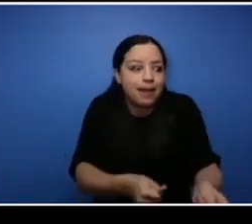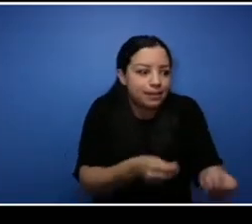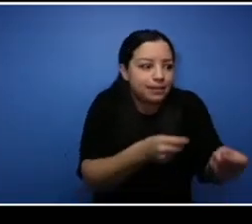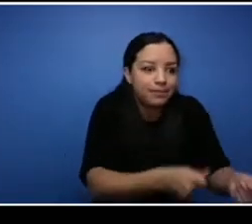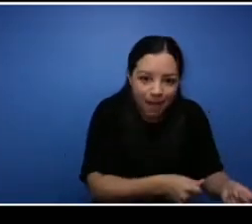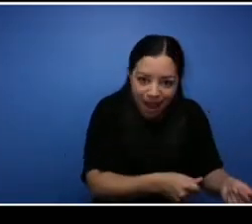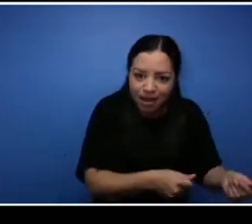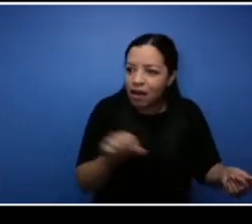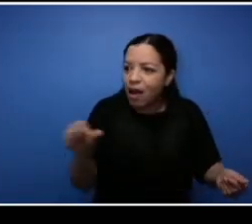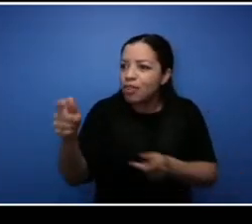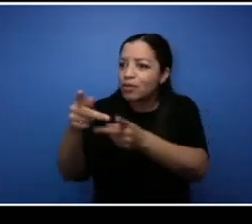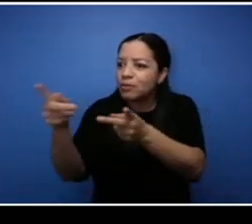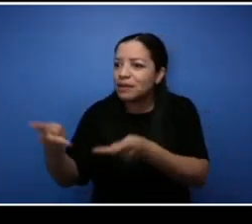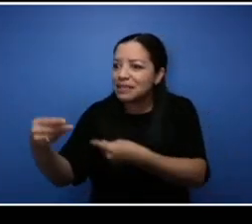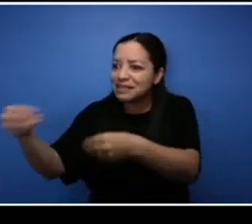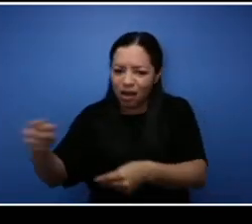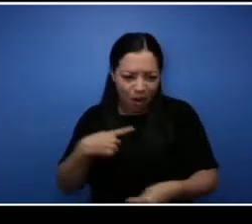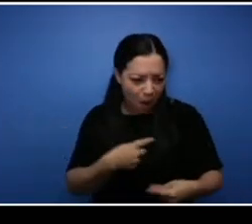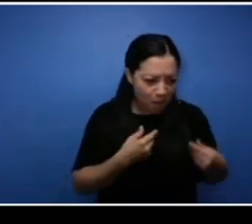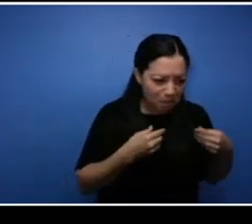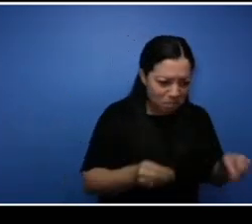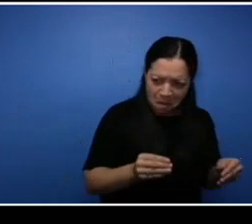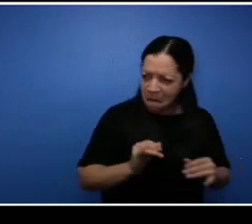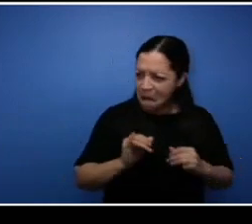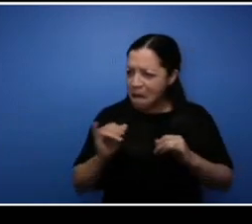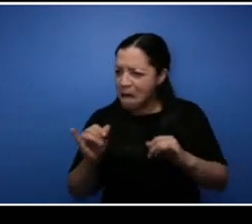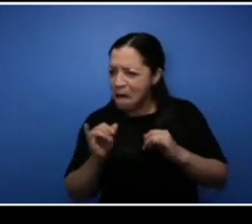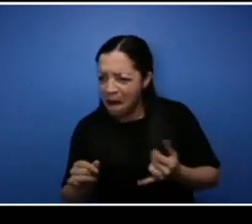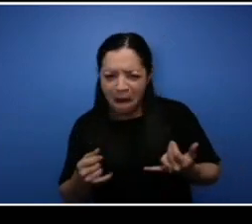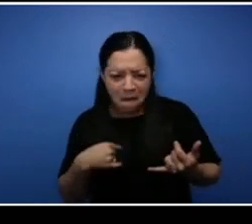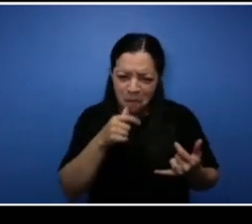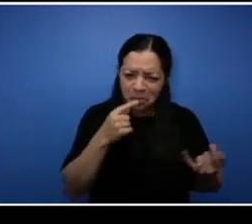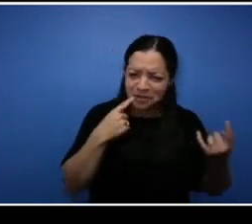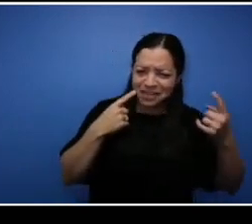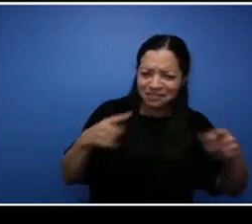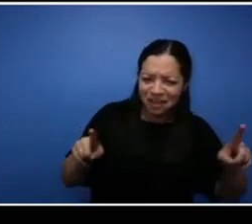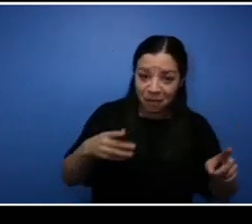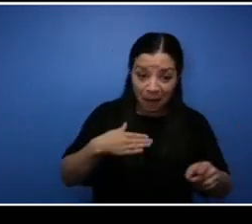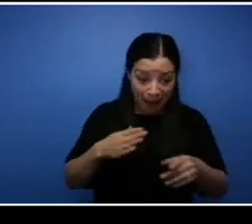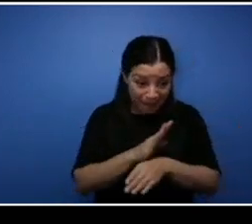else or someone from someone else in the cities, or someone who does my line of business. And